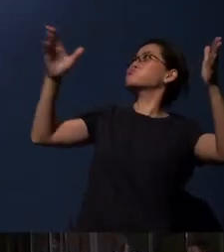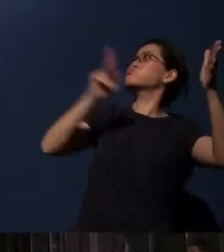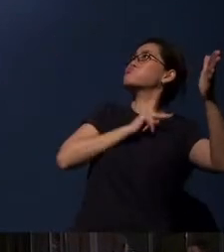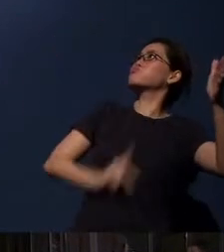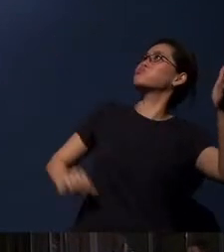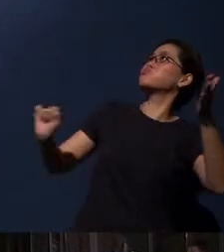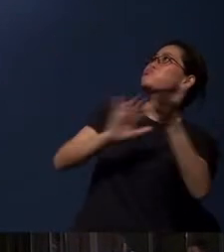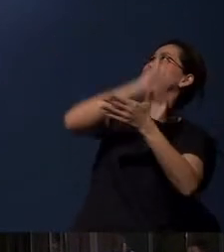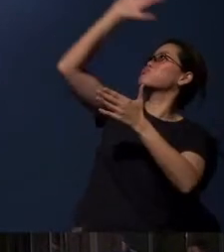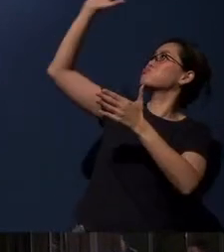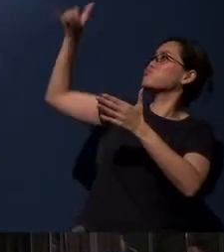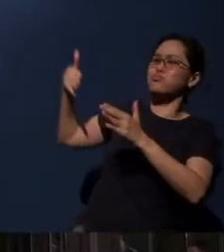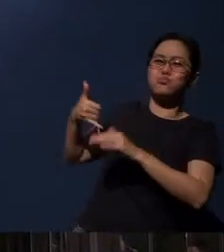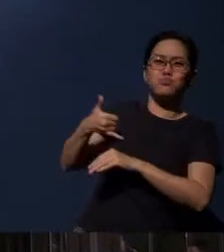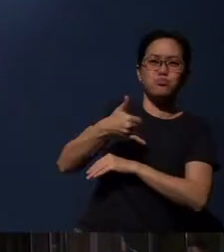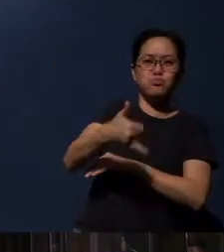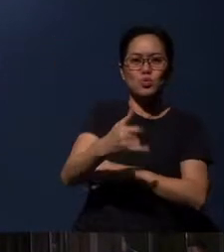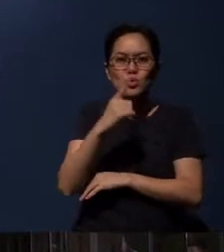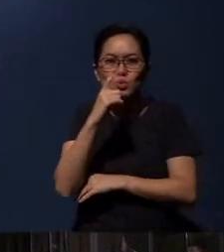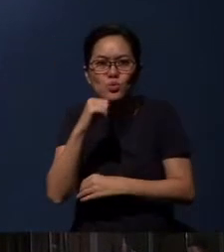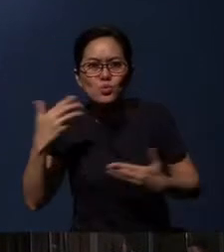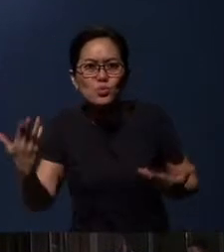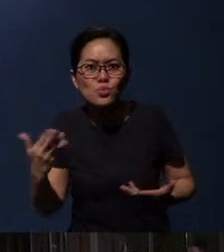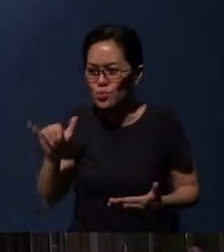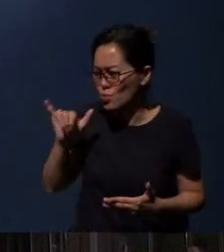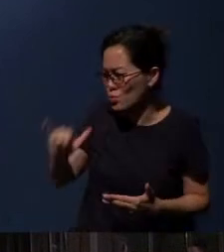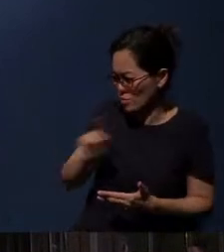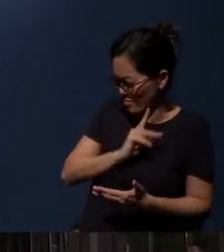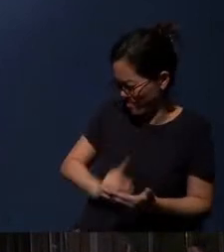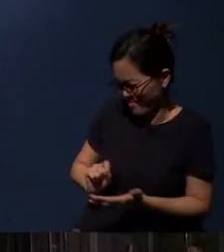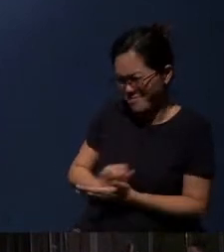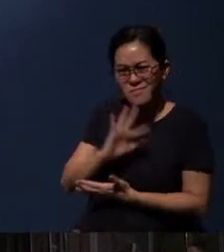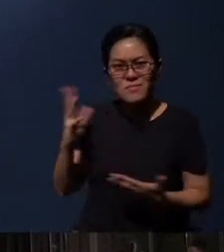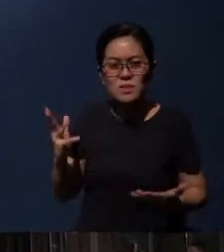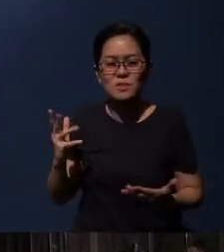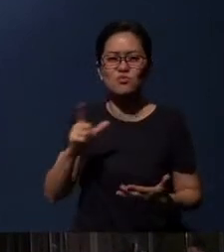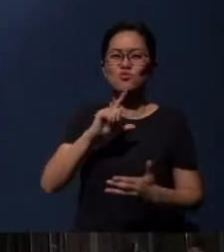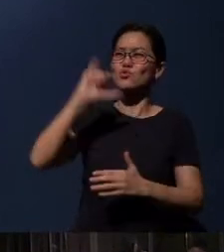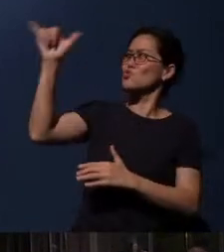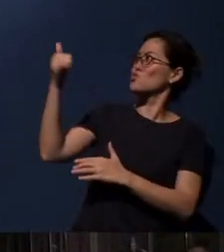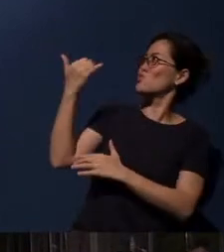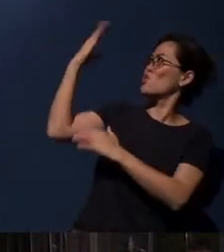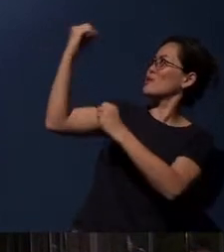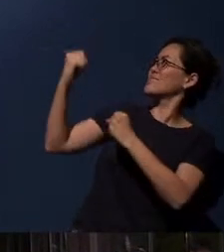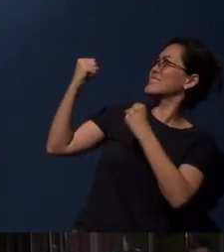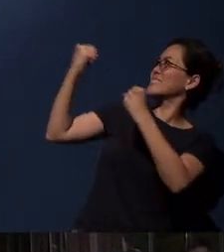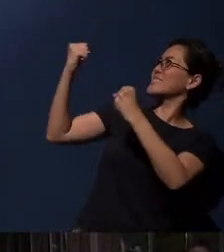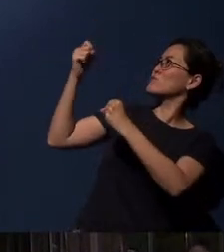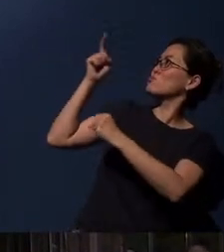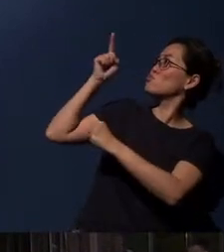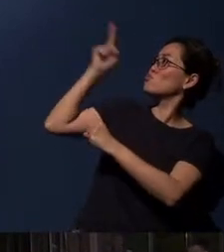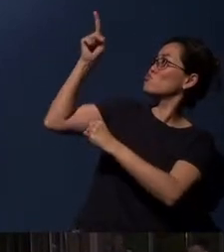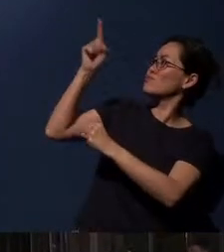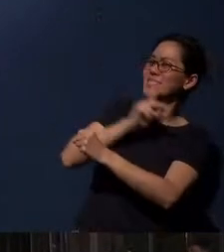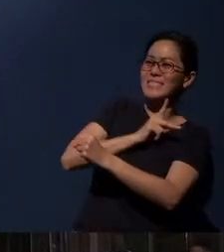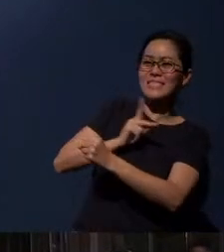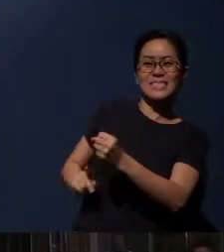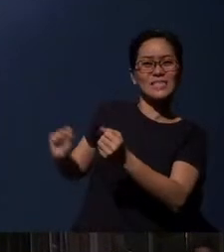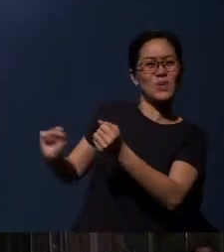Who is He, this King of glory? The Lord Almighty - He is the King of glory.